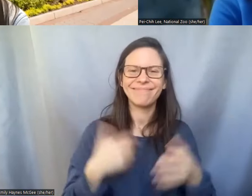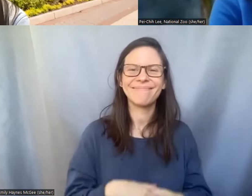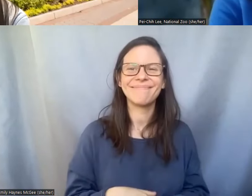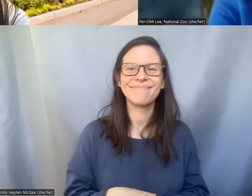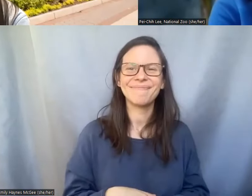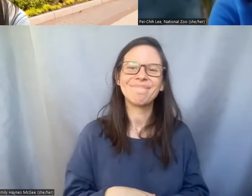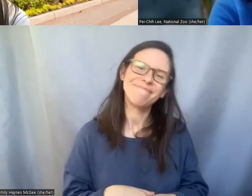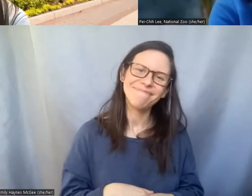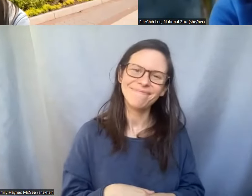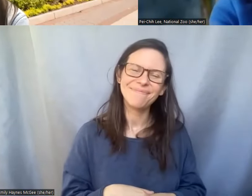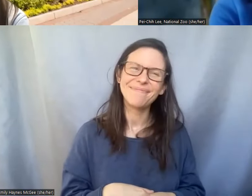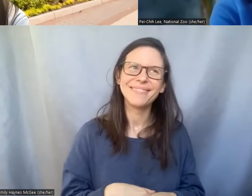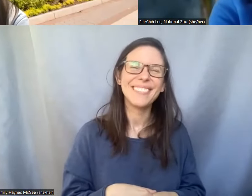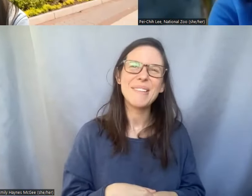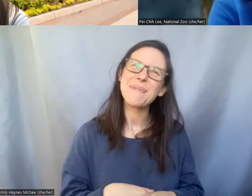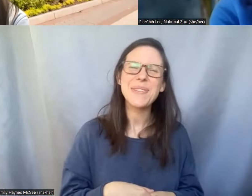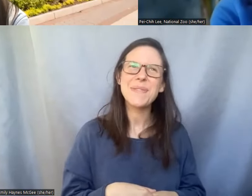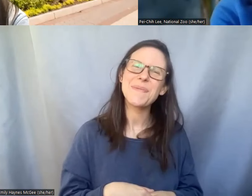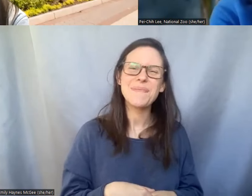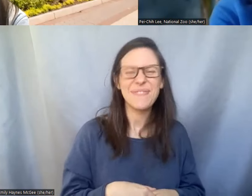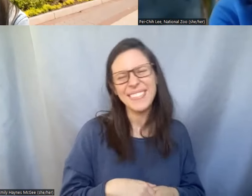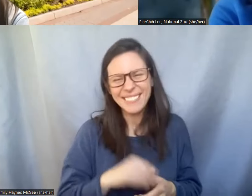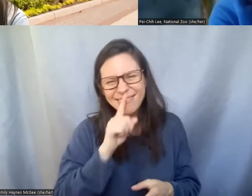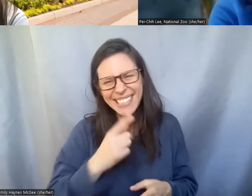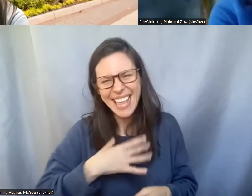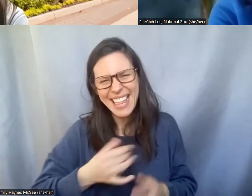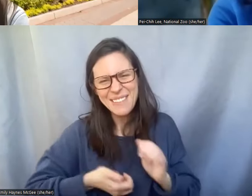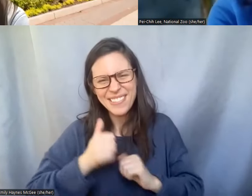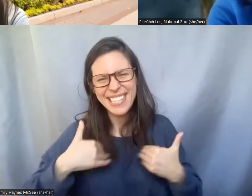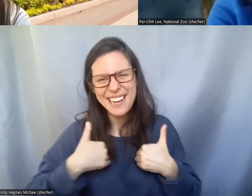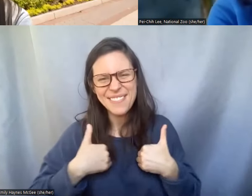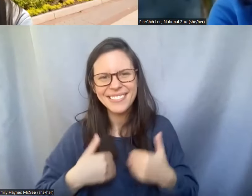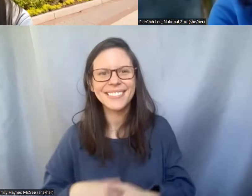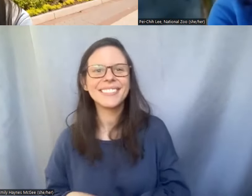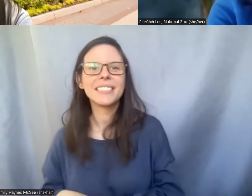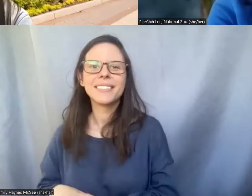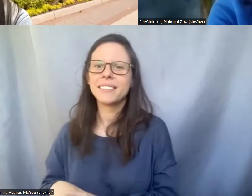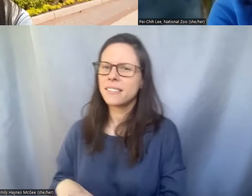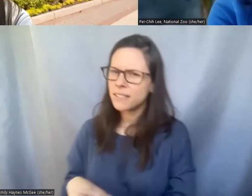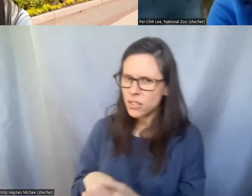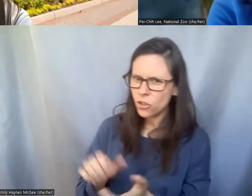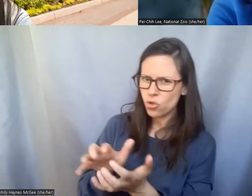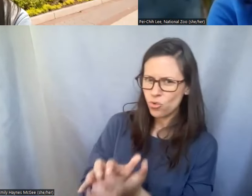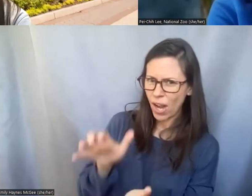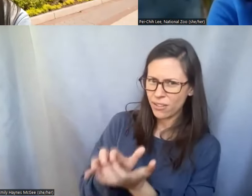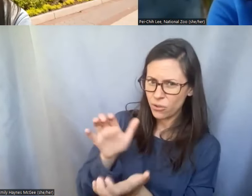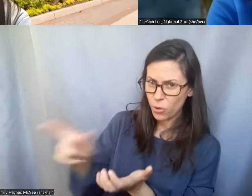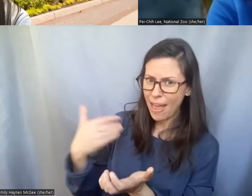but other than that I like most of them. >>Shellie: Yeah, do we have crocodile samples in the biobank?